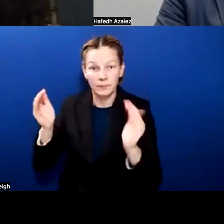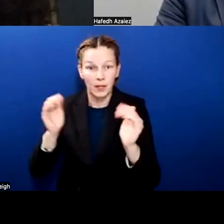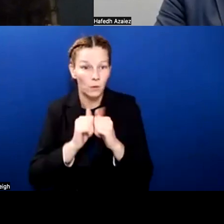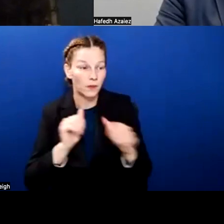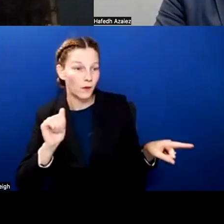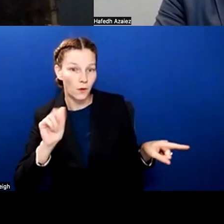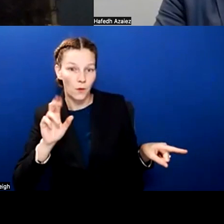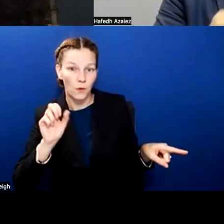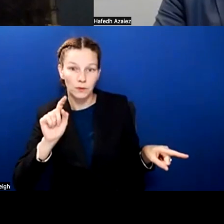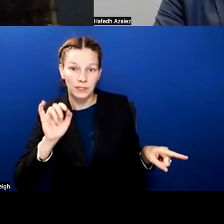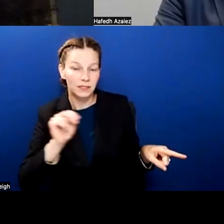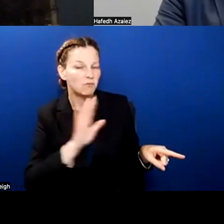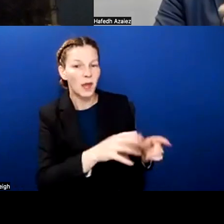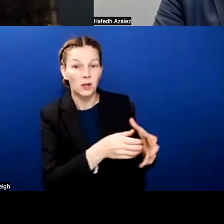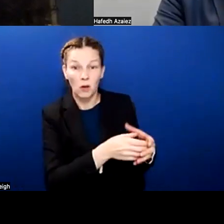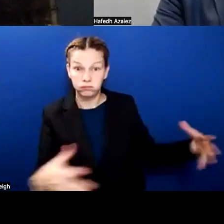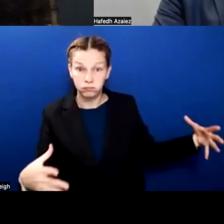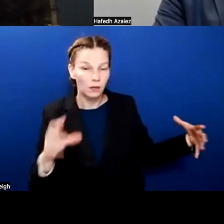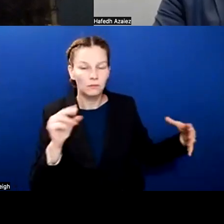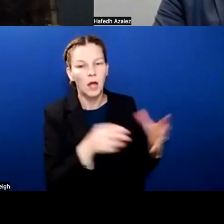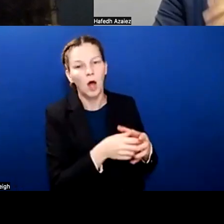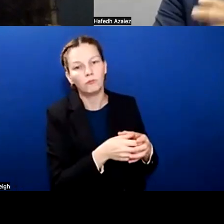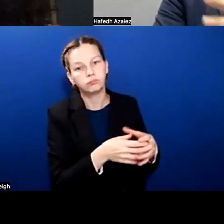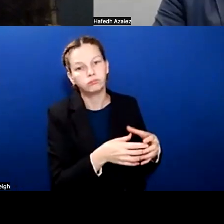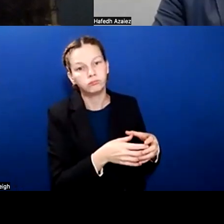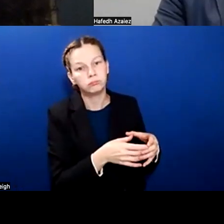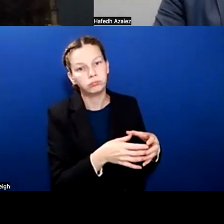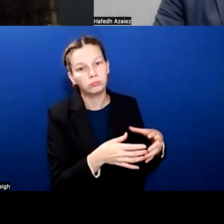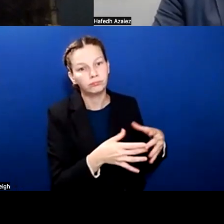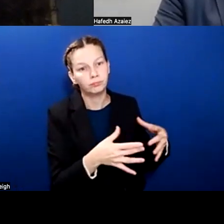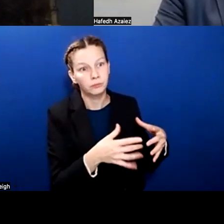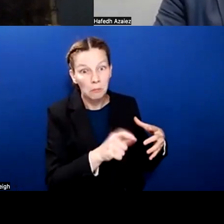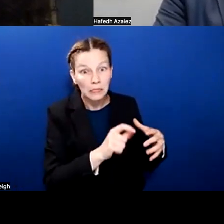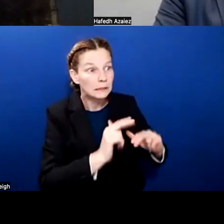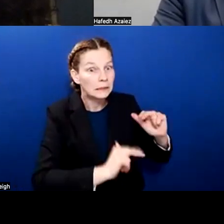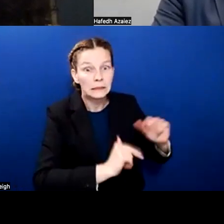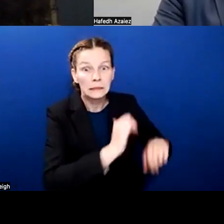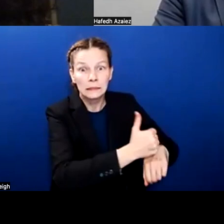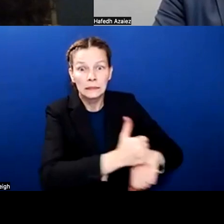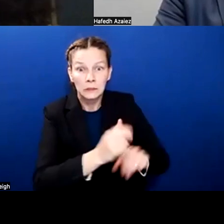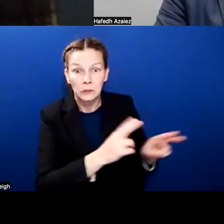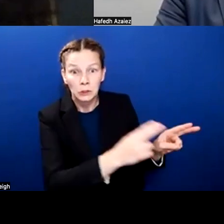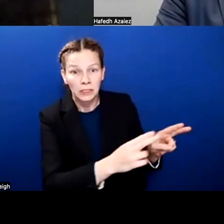I don't think they're a fast growing district for the past 10, 20 years. And I don't think they build a lot of new campuses like we did here in Round Rock ISD,